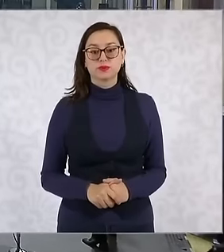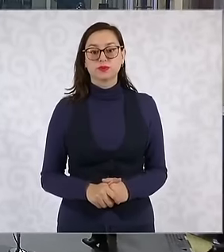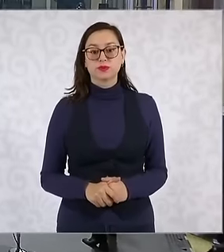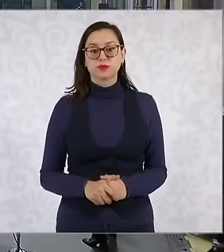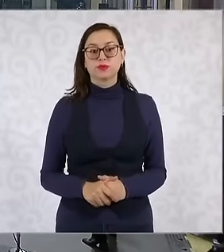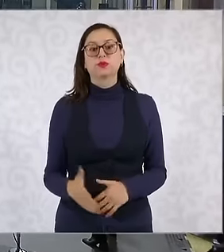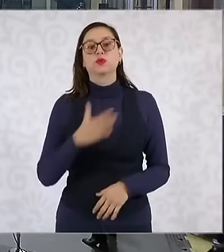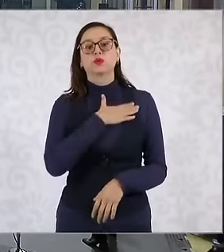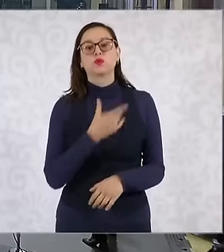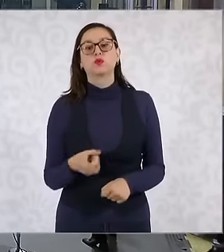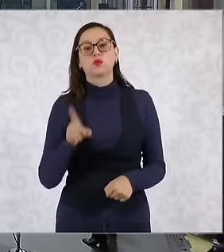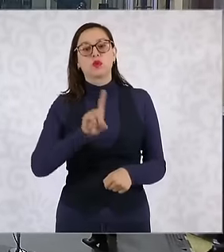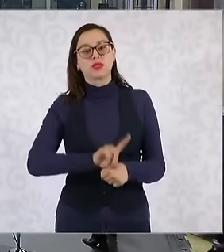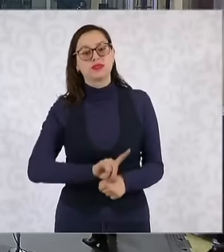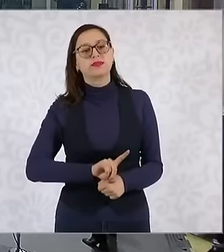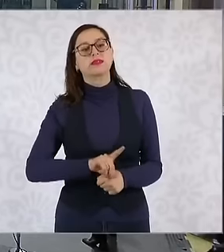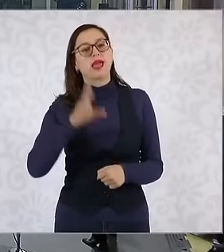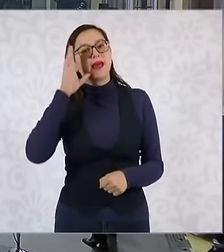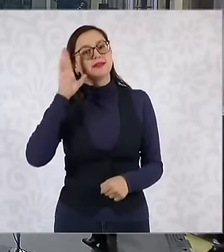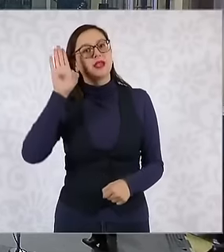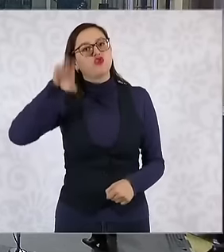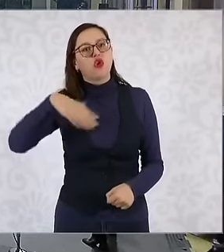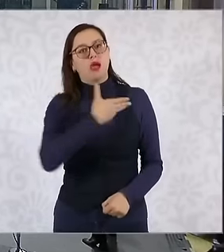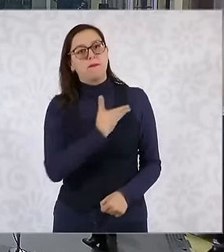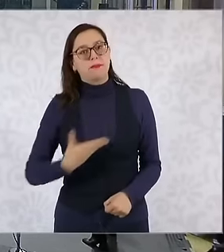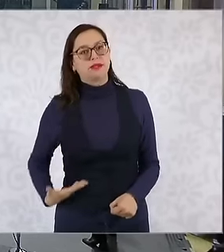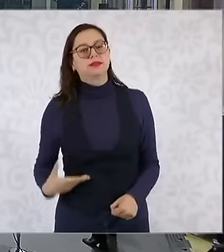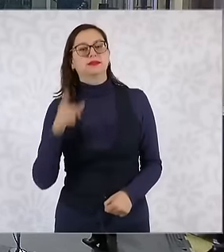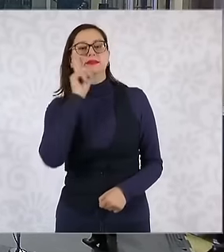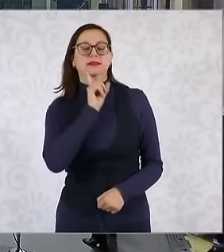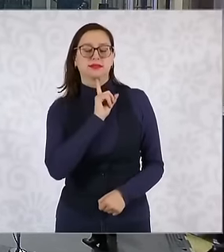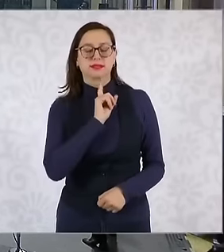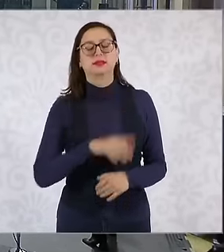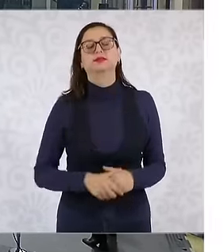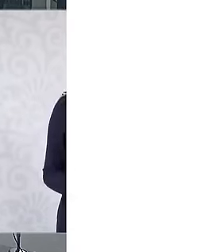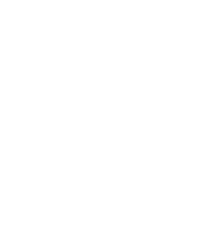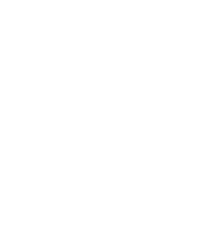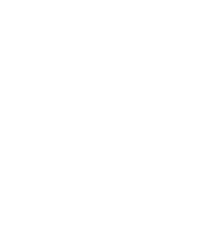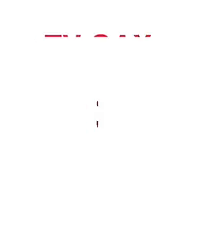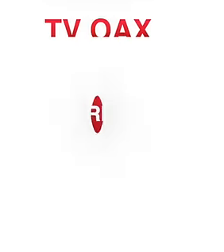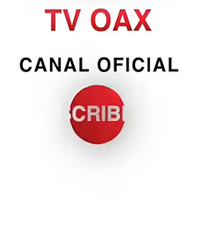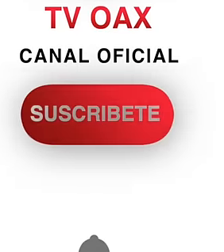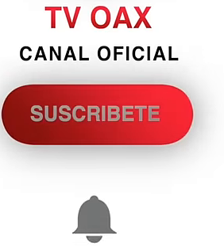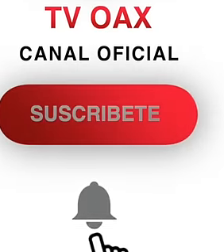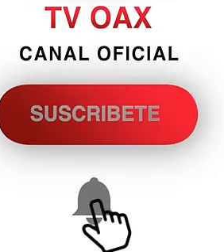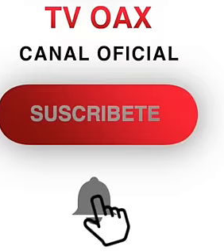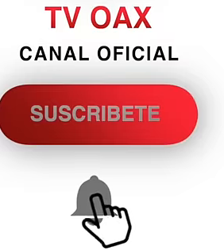Good day, Madam President Manuel Pedrero from the MX reporters three questions, first, I know now that